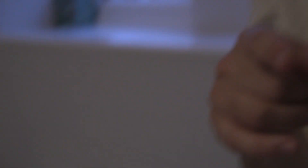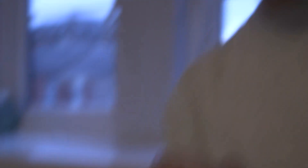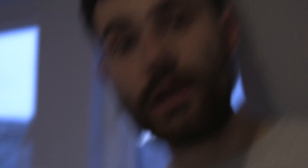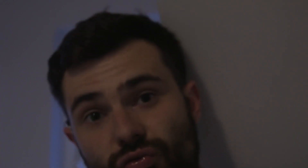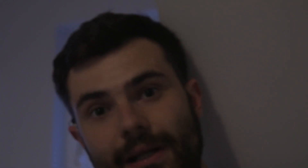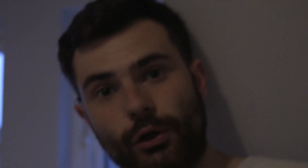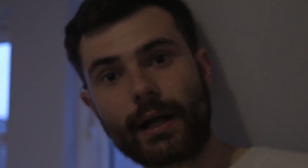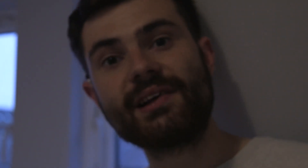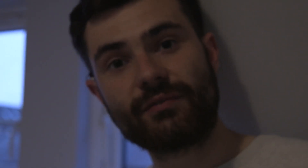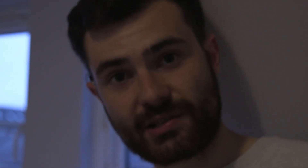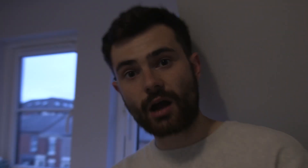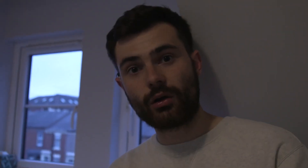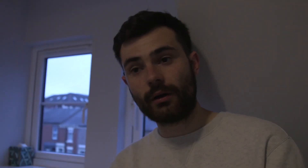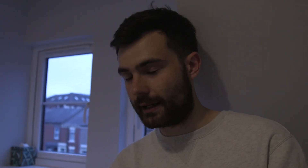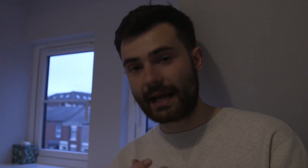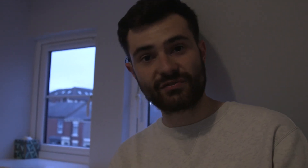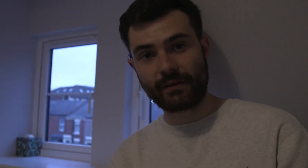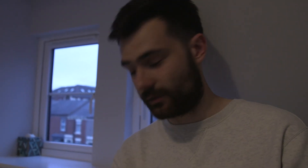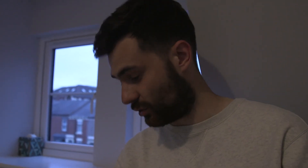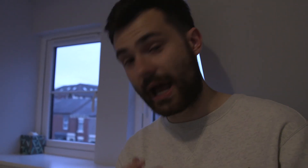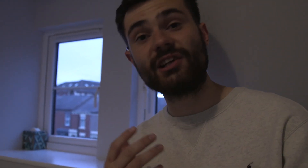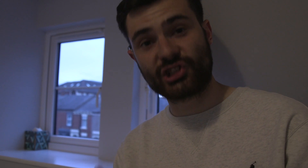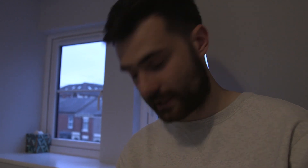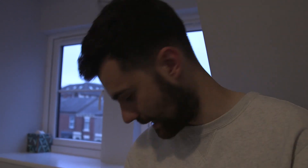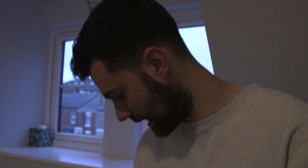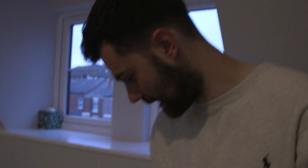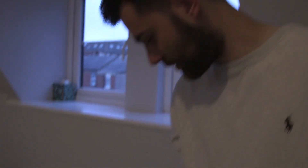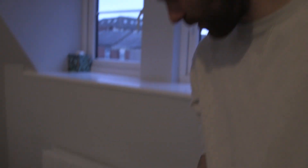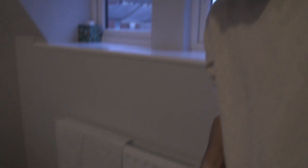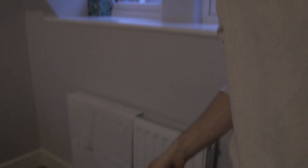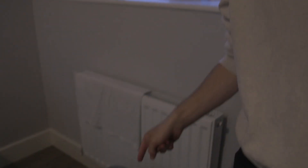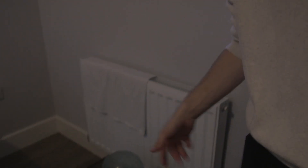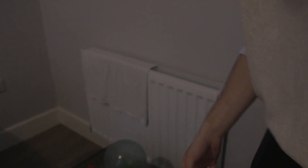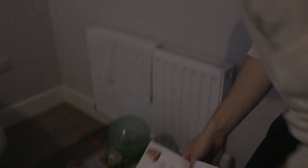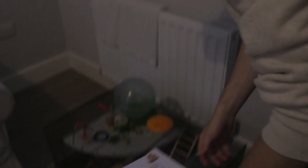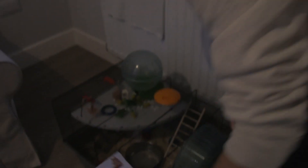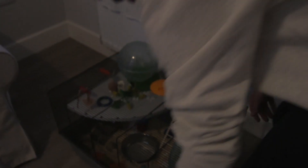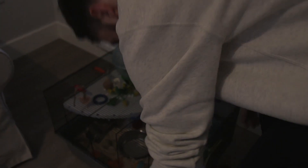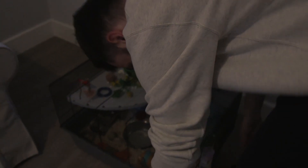Candy are really good ideal for Taco He gets very, you know, energetic... Let's get Taco out